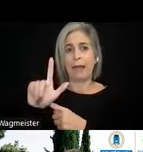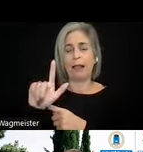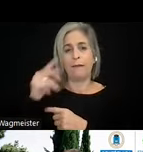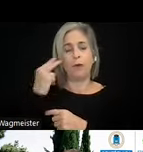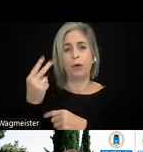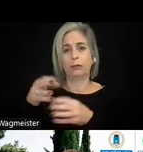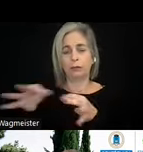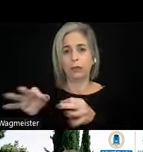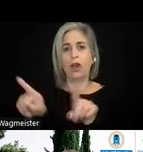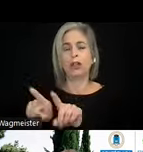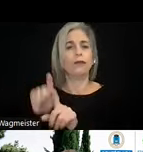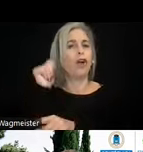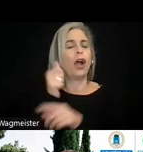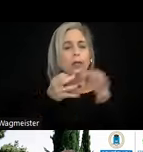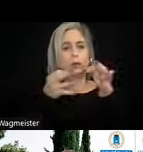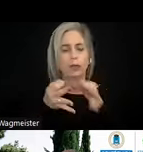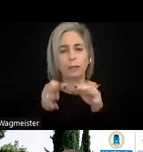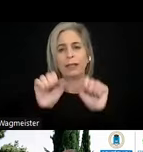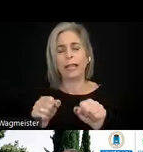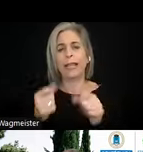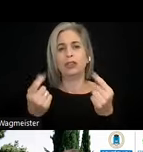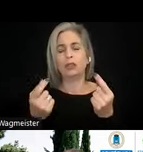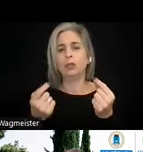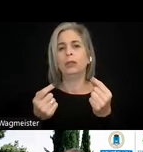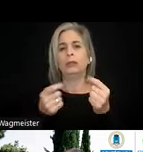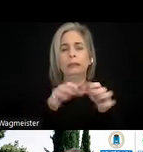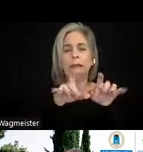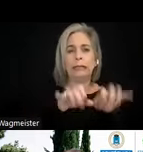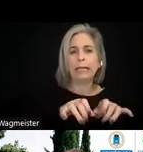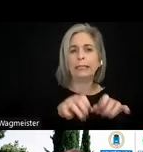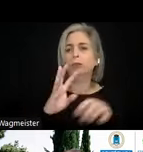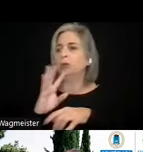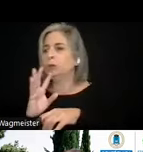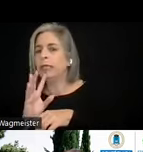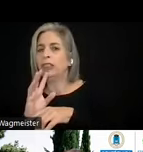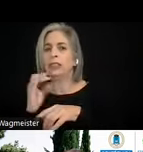audio descriptions and can do text to speech of these audio descriptions recorded in text format.